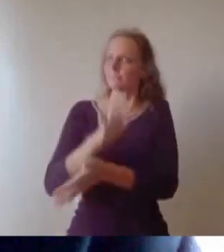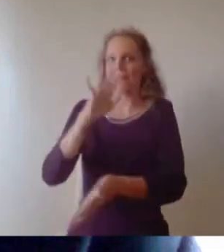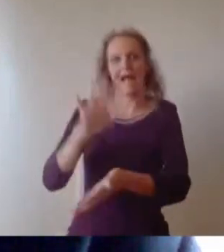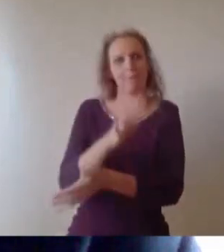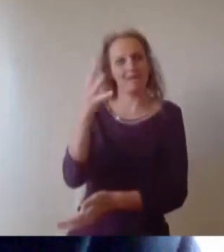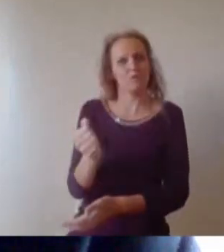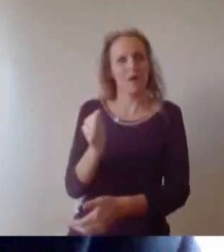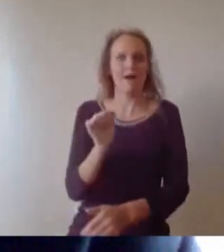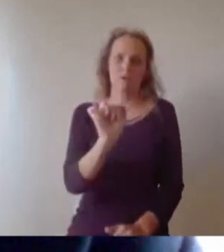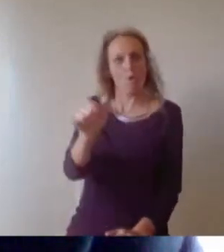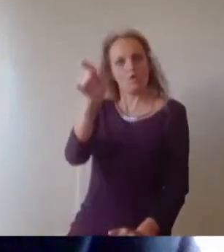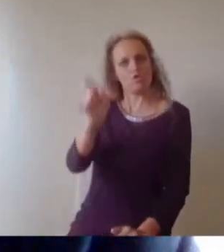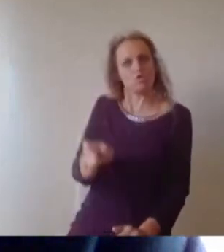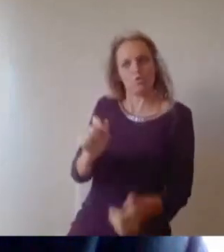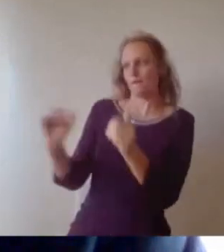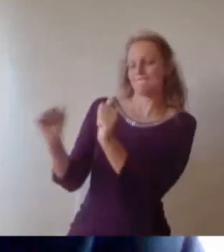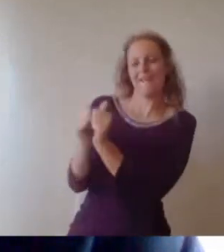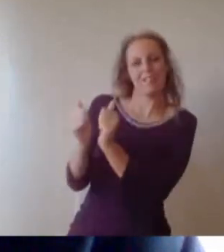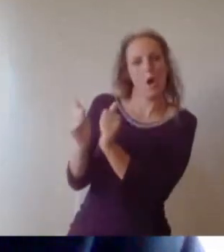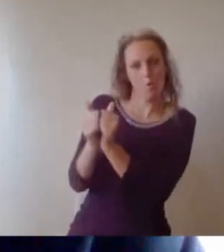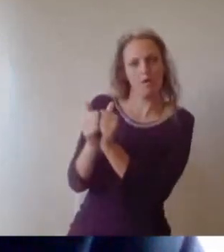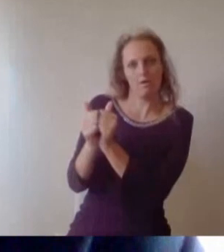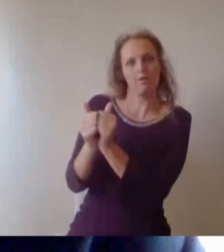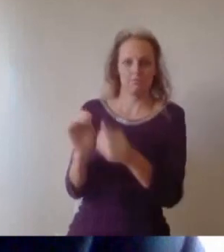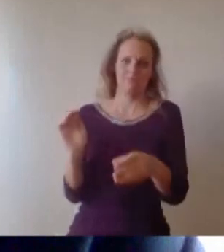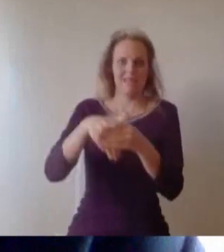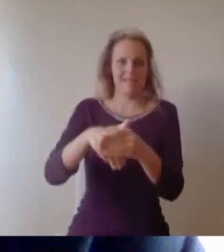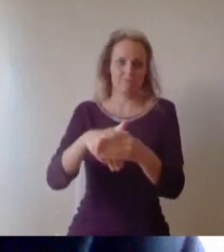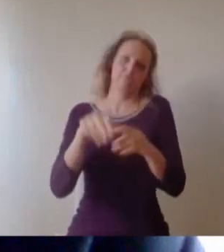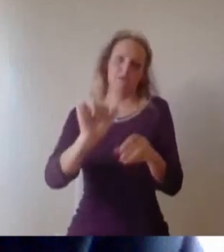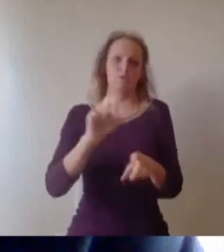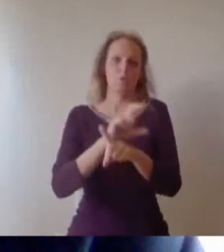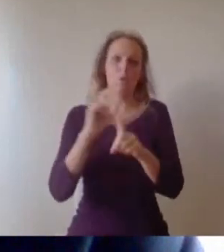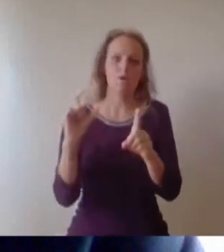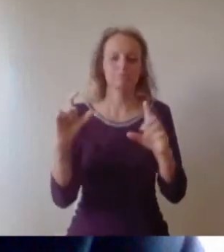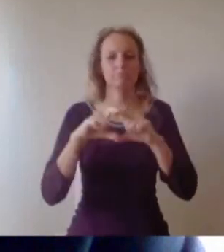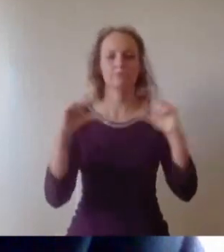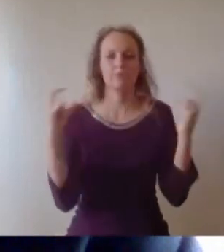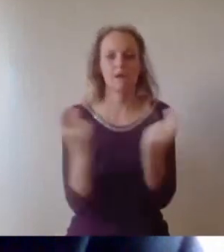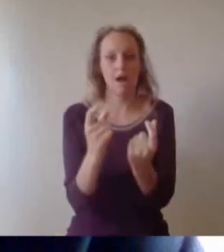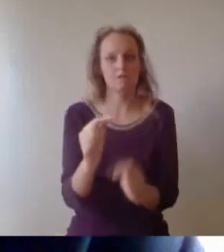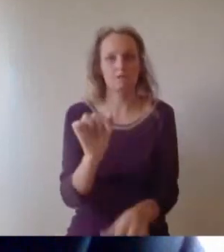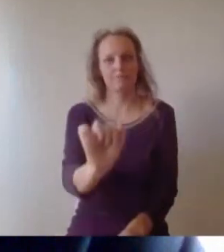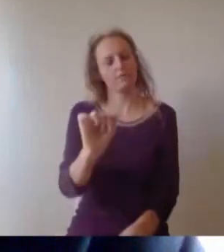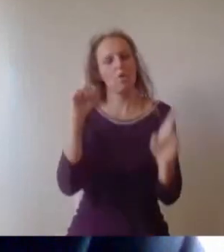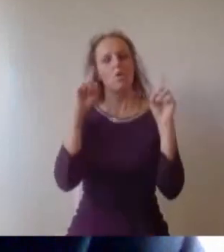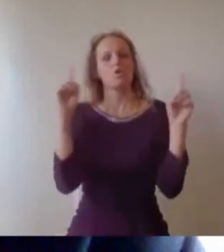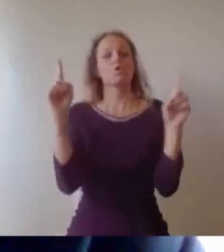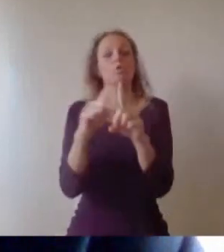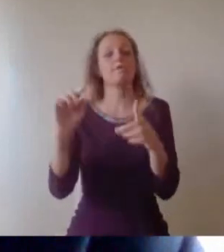reflection on behalf of you all. Your University career will have been hard work, filled with academic achievement, but it also been about